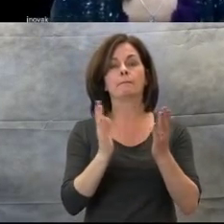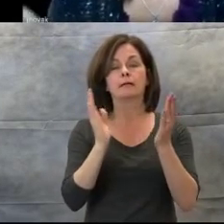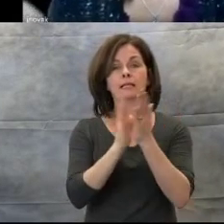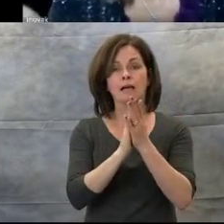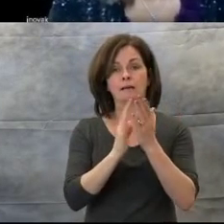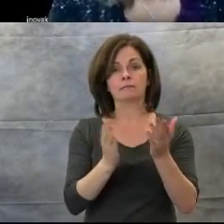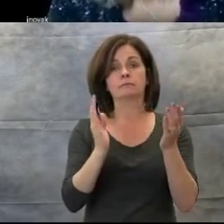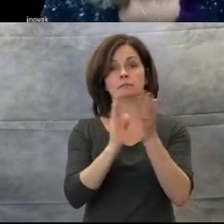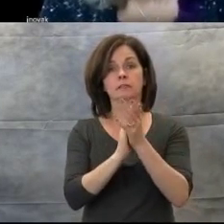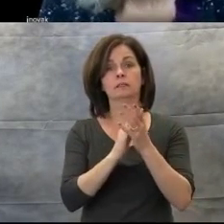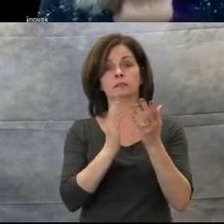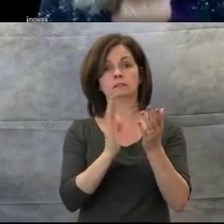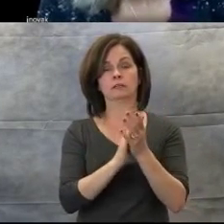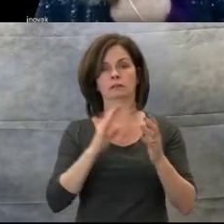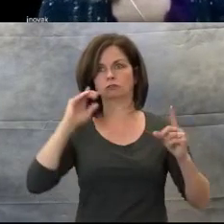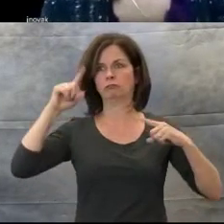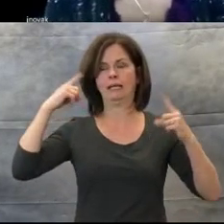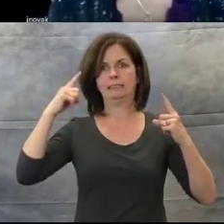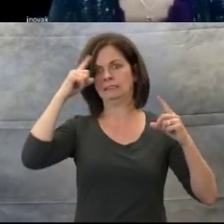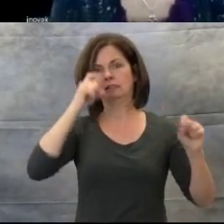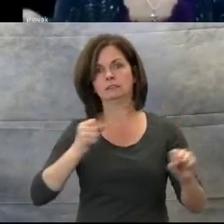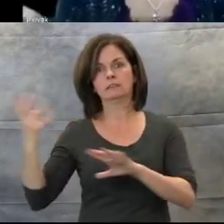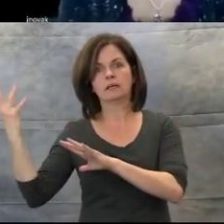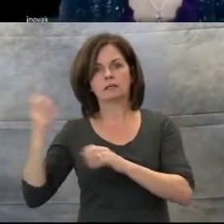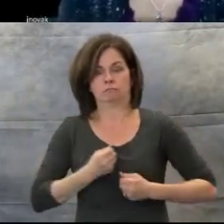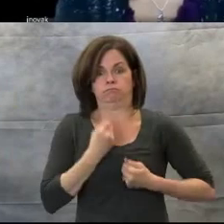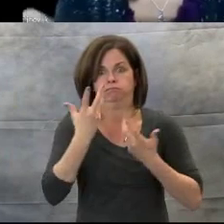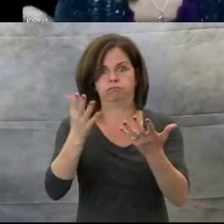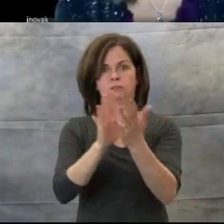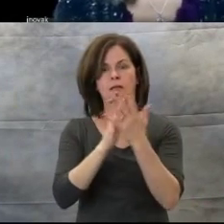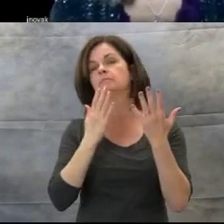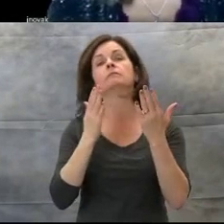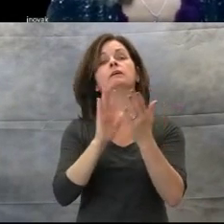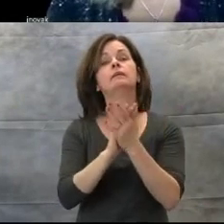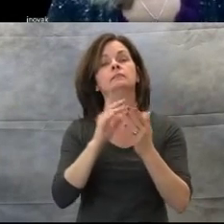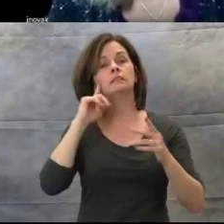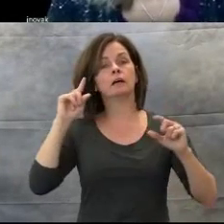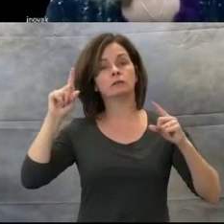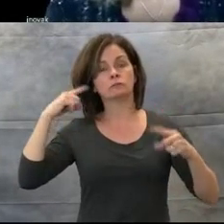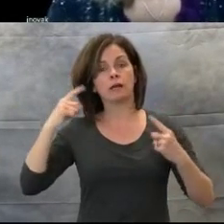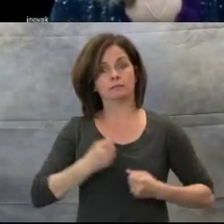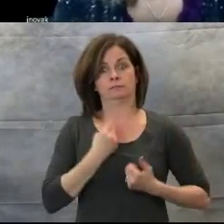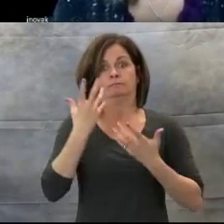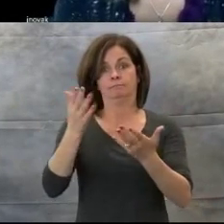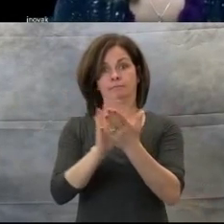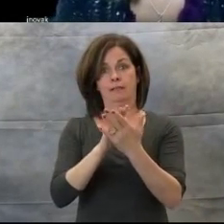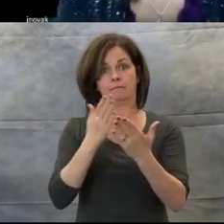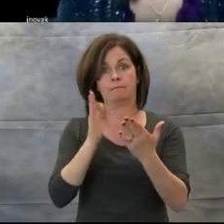Clap, clap, clap my crazies out,